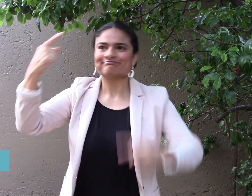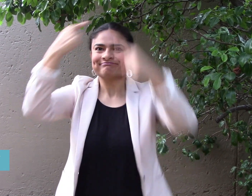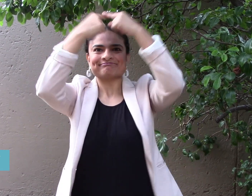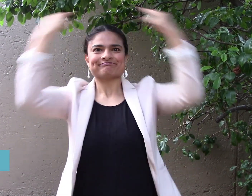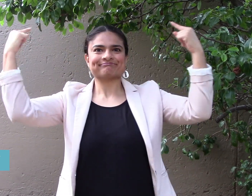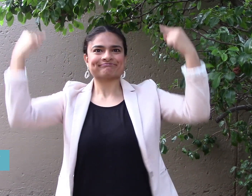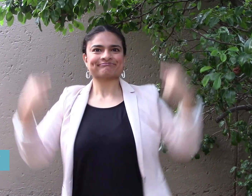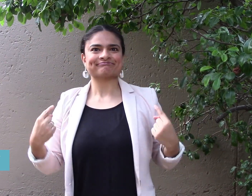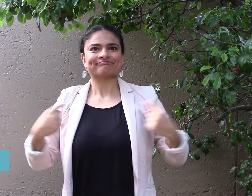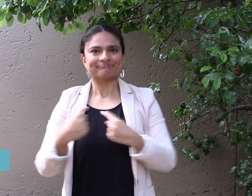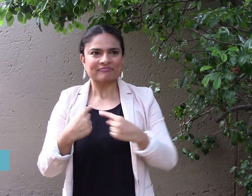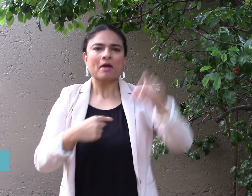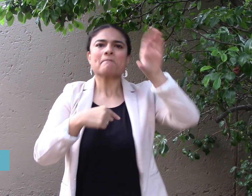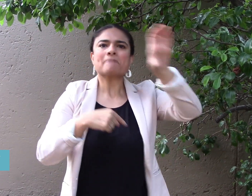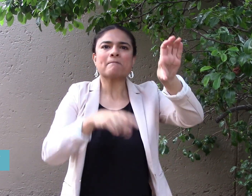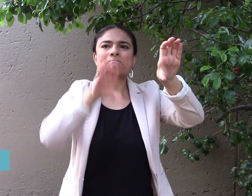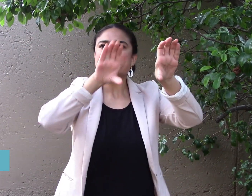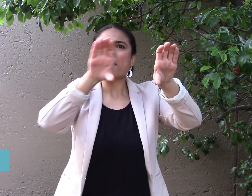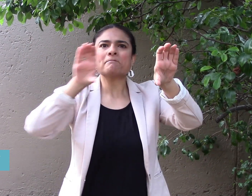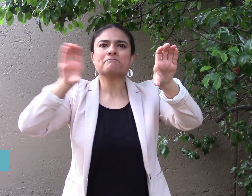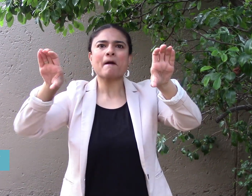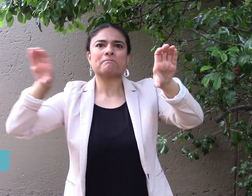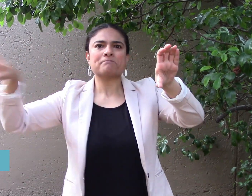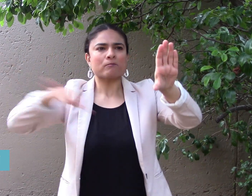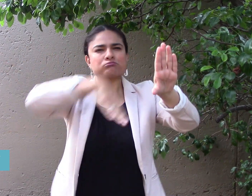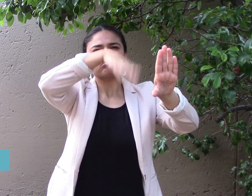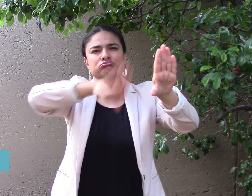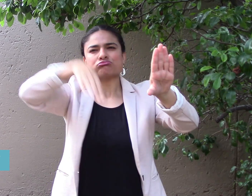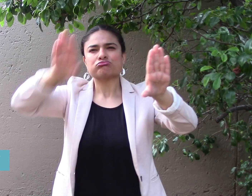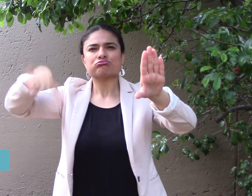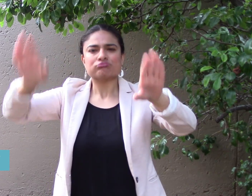on a street named Kudya-Chitawira.